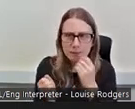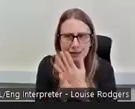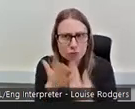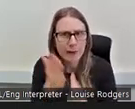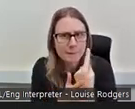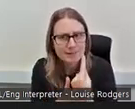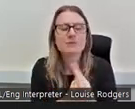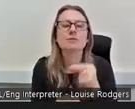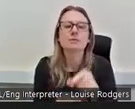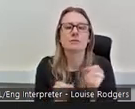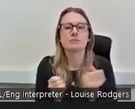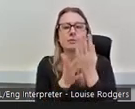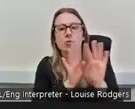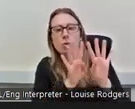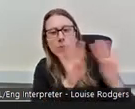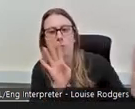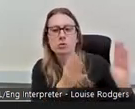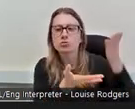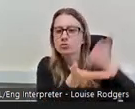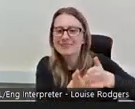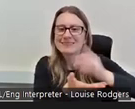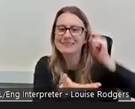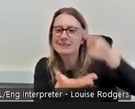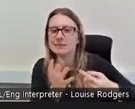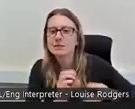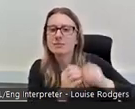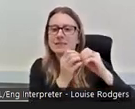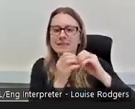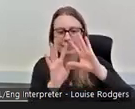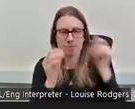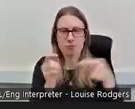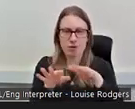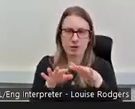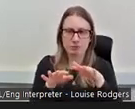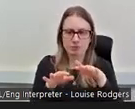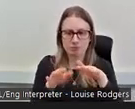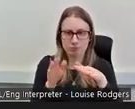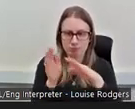trustees, the decision makers, the people on the ground, we're diverse and we're inclusive